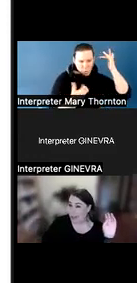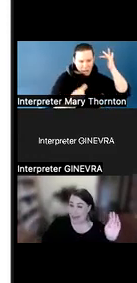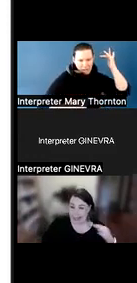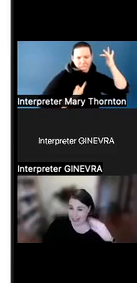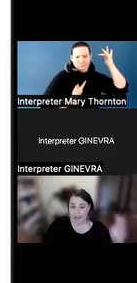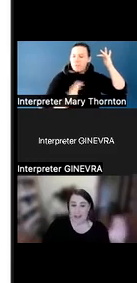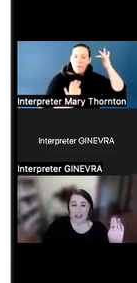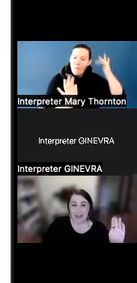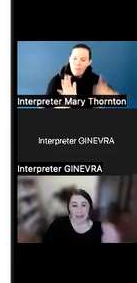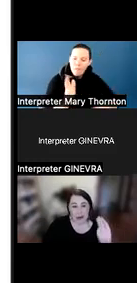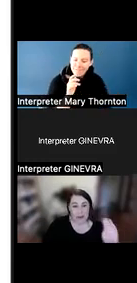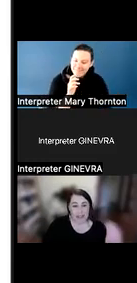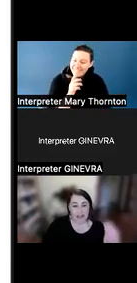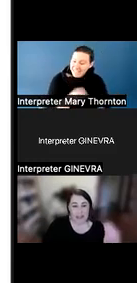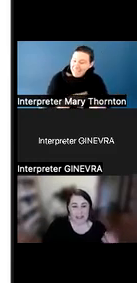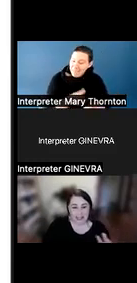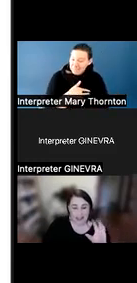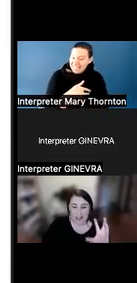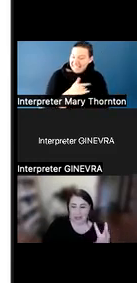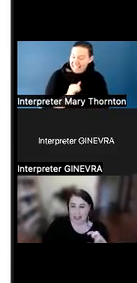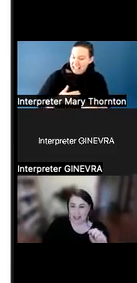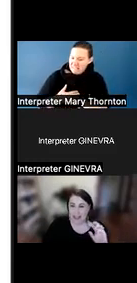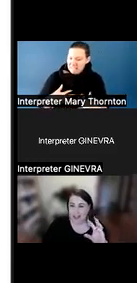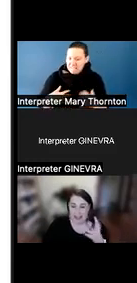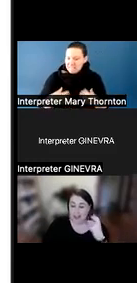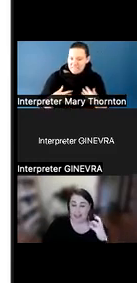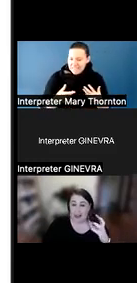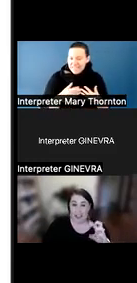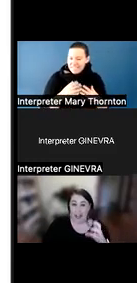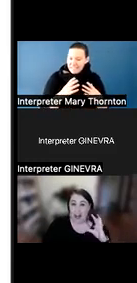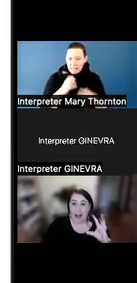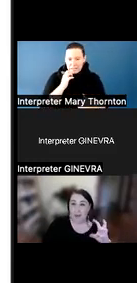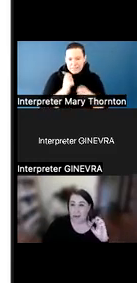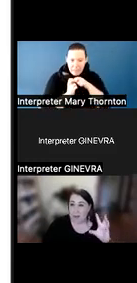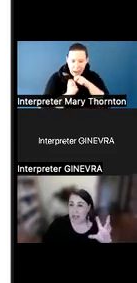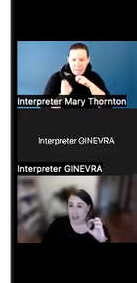I did have a client who would always come in chewing-- I don't even know-- it was Hubba Bubba gum.